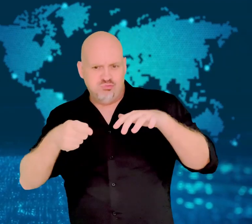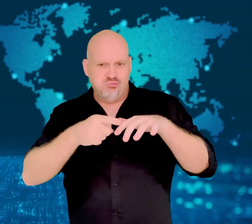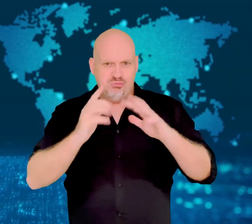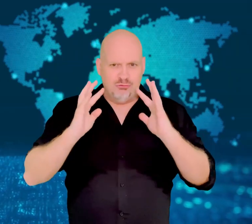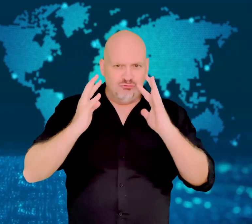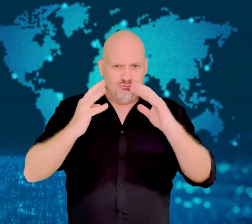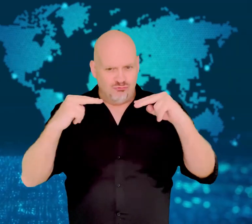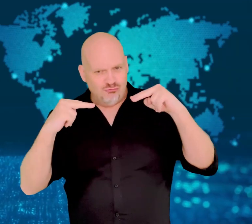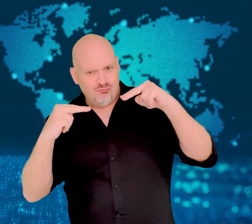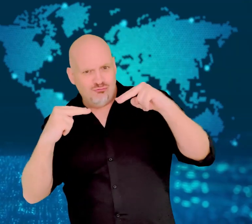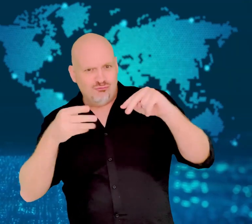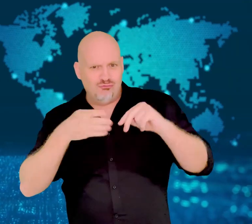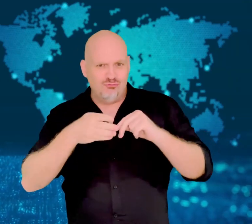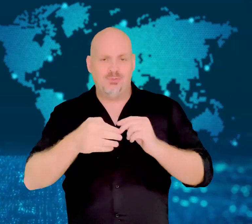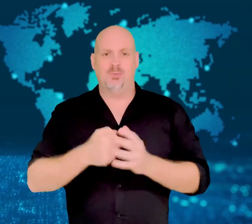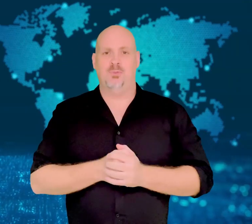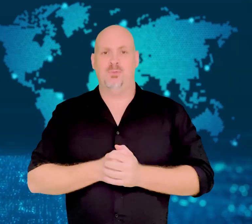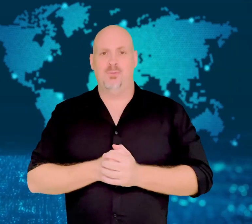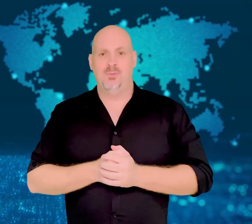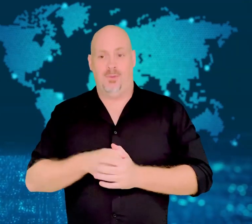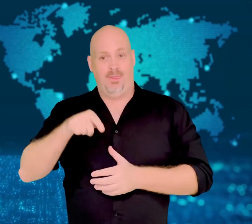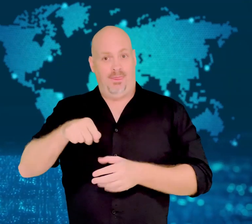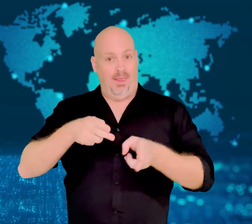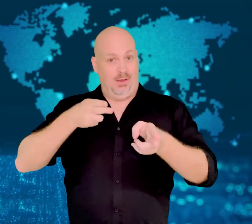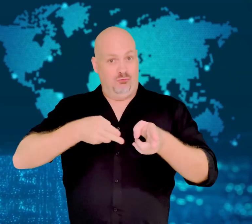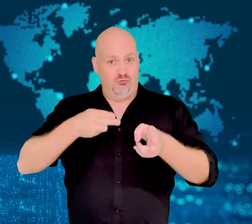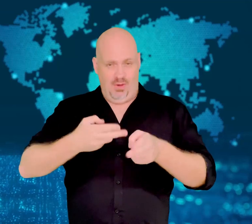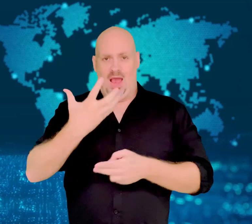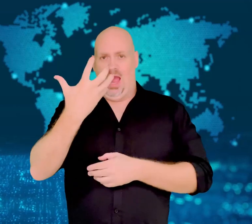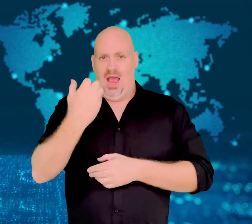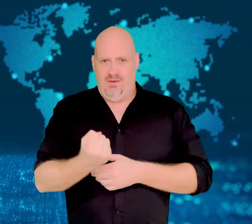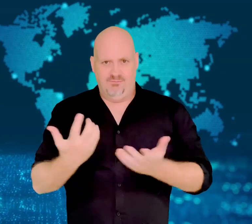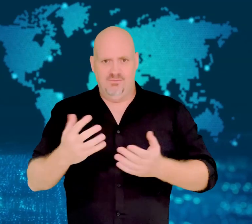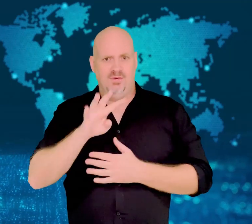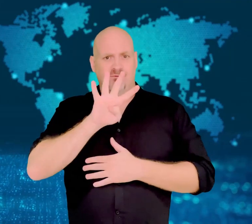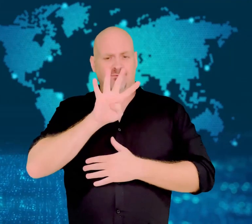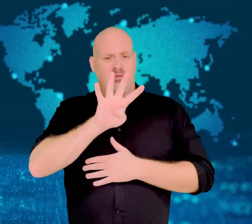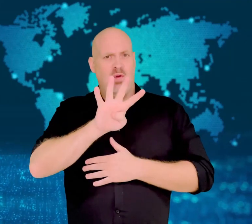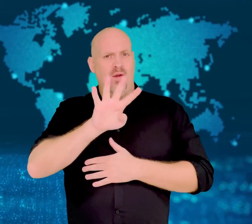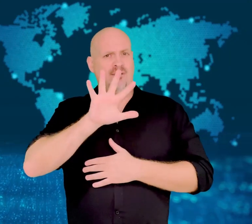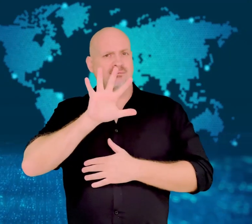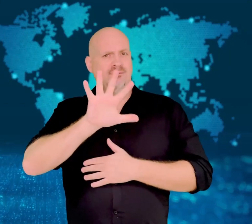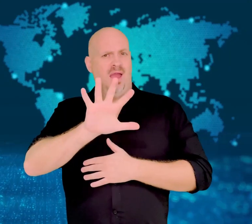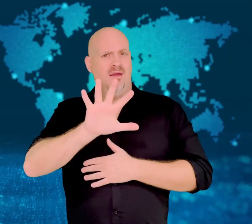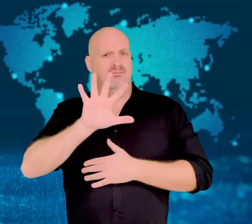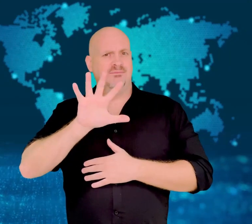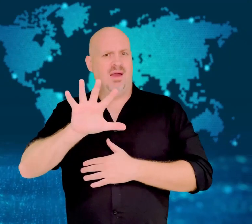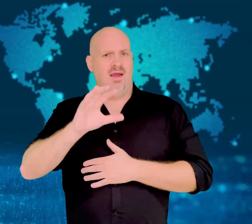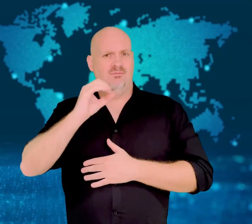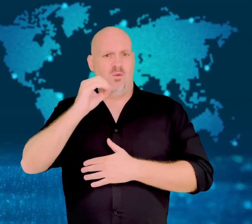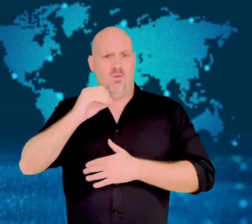The record-breaking train had 4,550 seats in the 25 connected electric